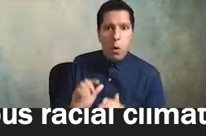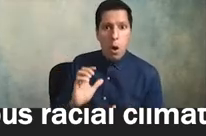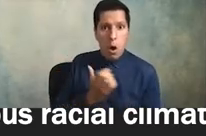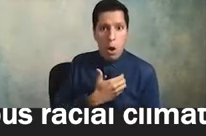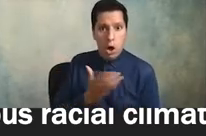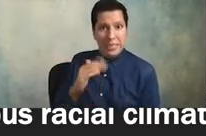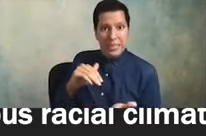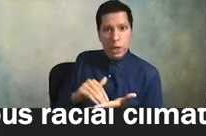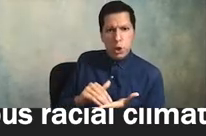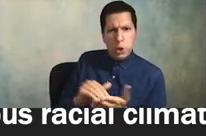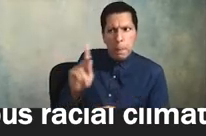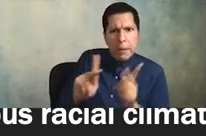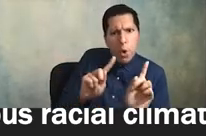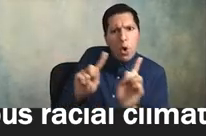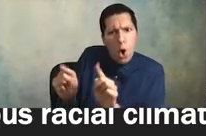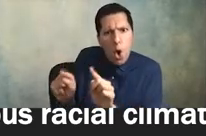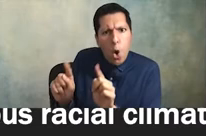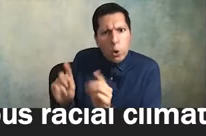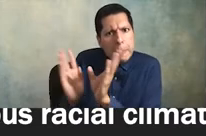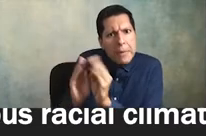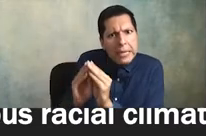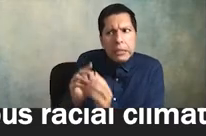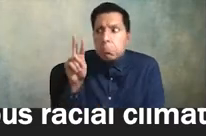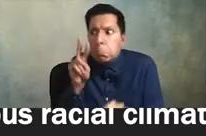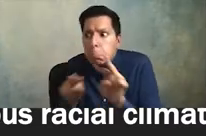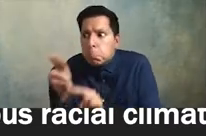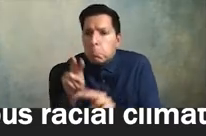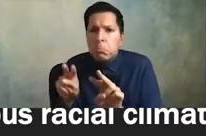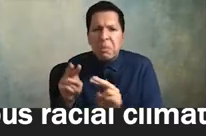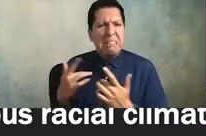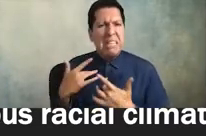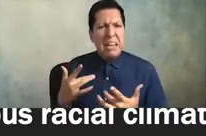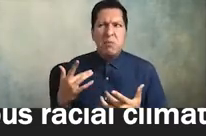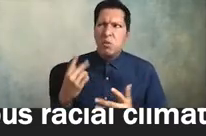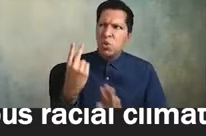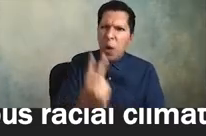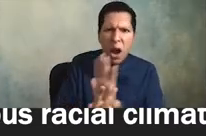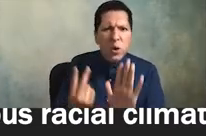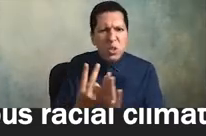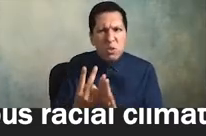these equity task force meetings they're typically two hours once a month over the